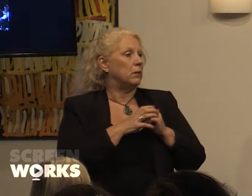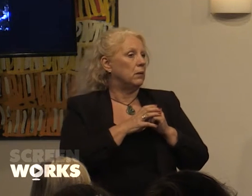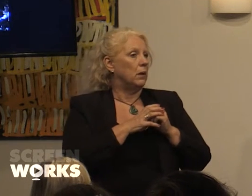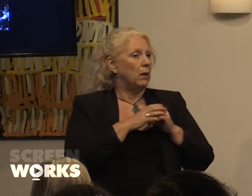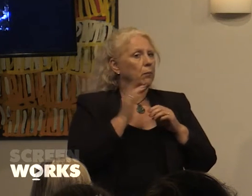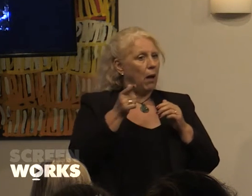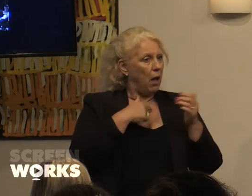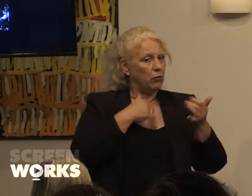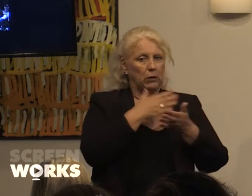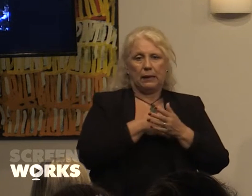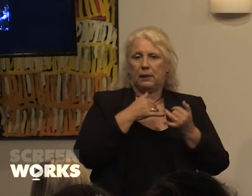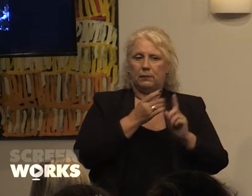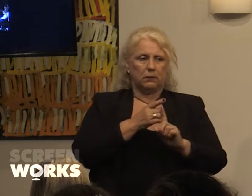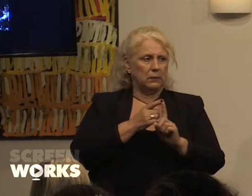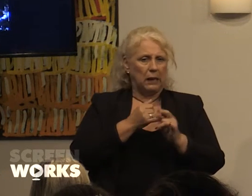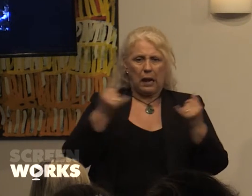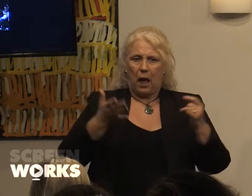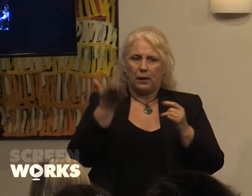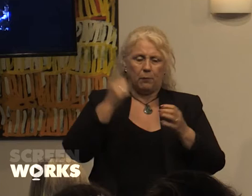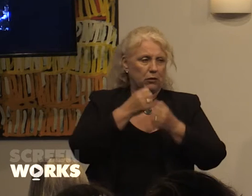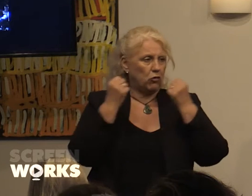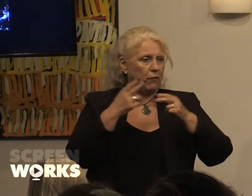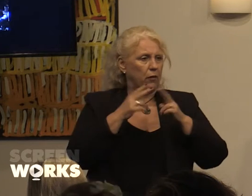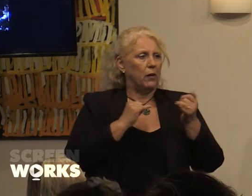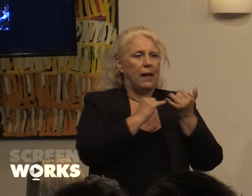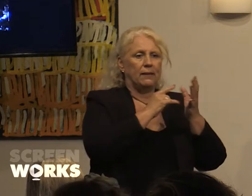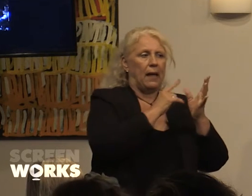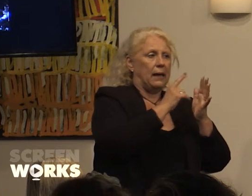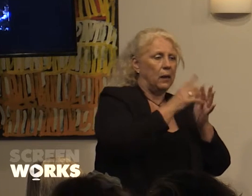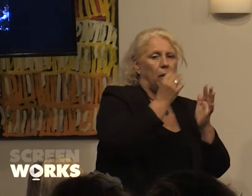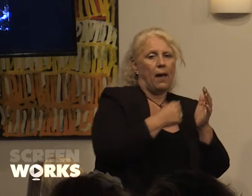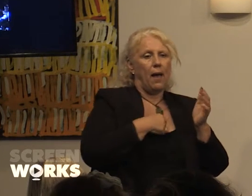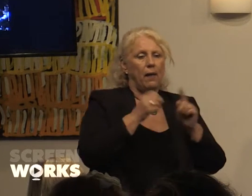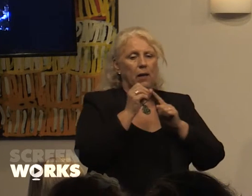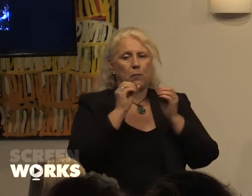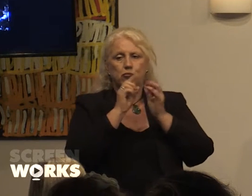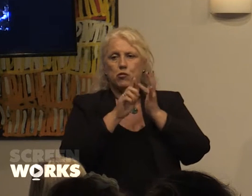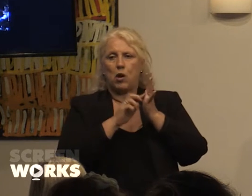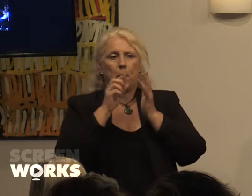with SA producers an alumni such as Bruna Papandrea doing amazing work globally.